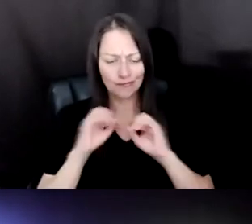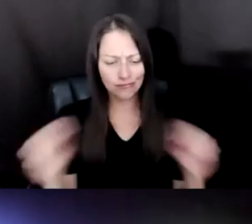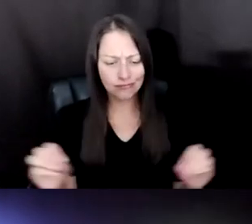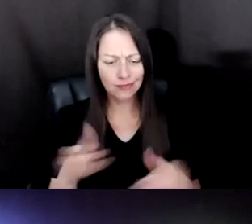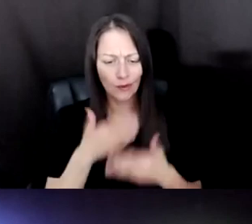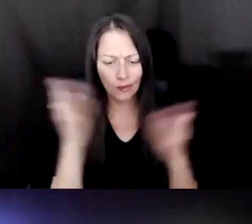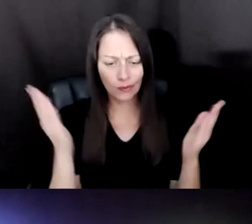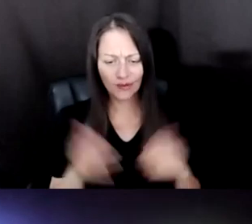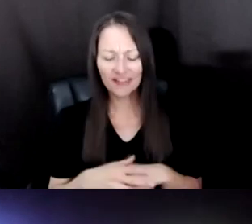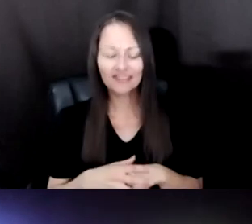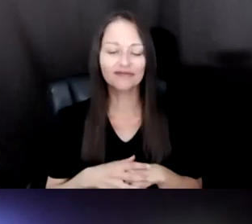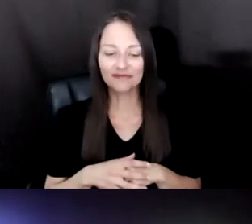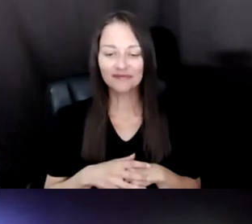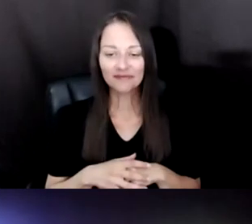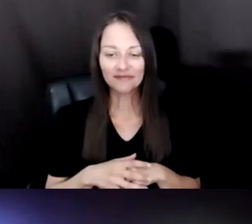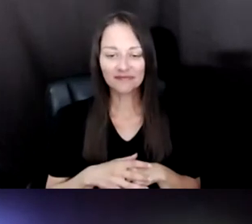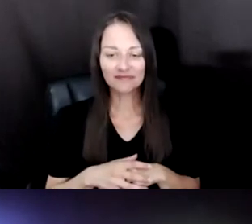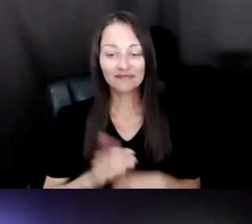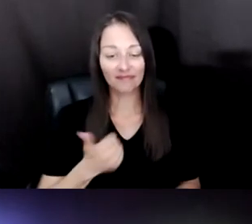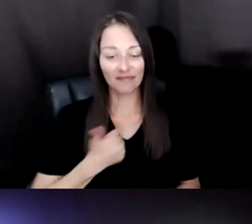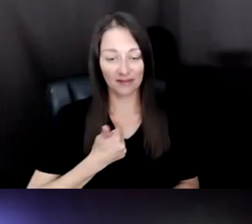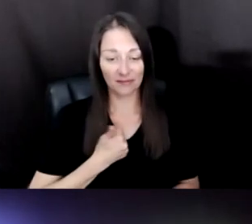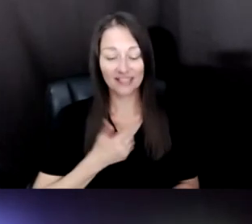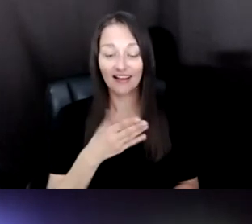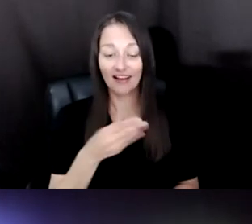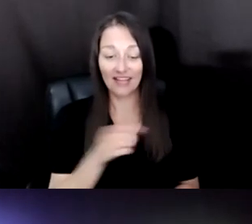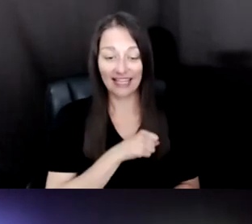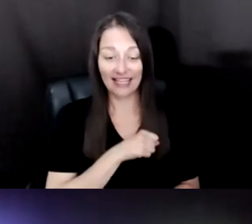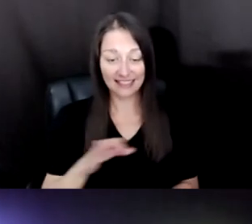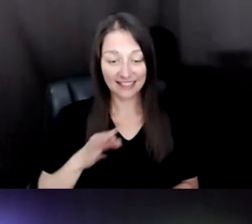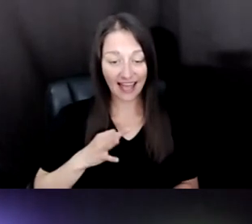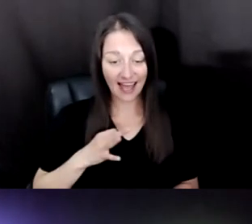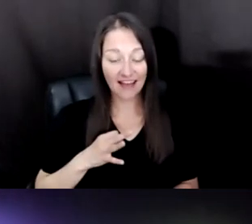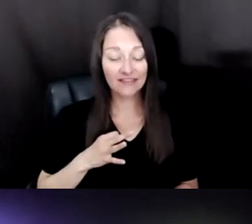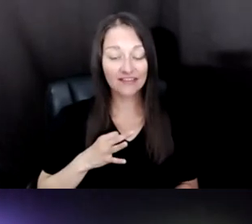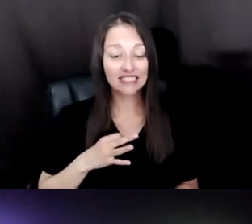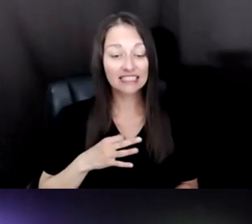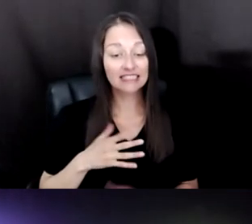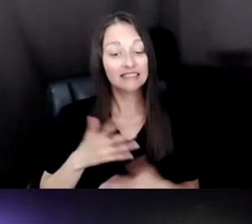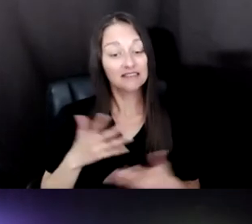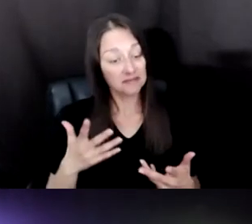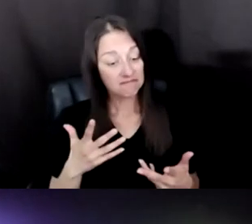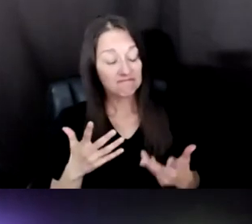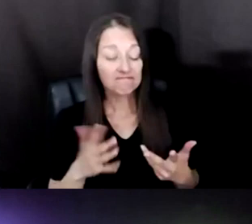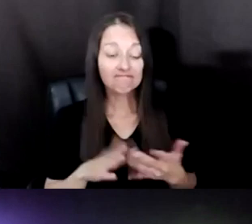YOU KNOW, MYSELF AND MY STAFF HAD TO YEAH GO OKAY WELL, LET'S FIGURE THIS OUT.